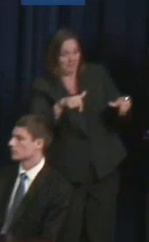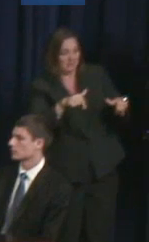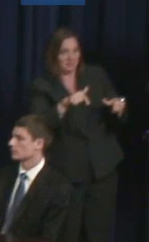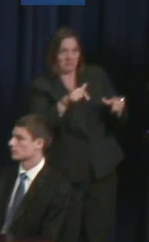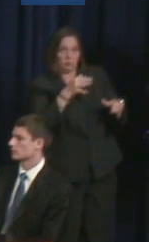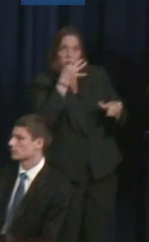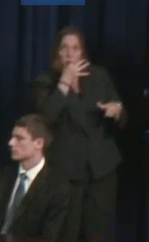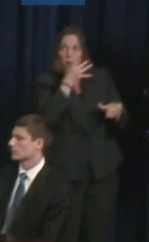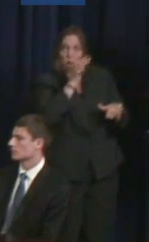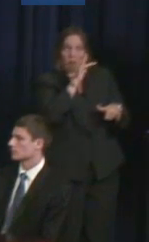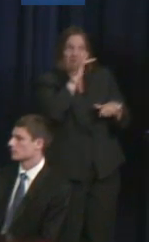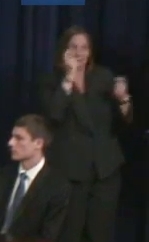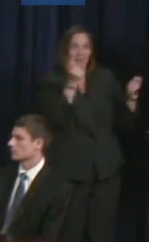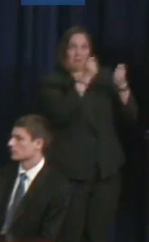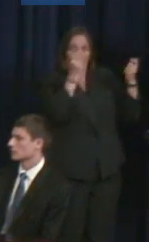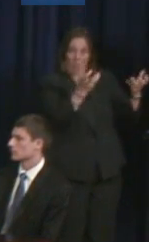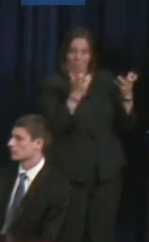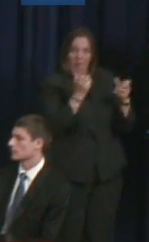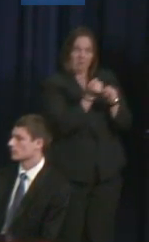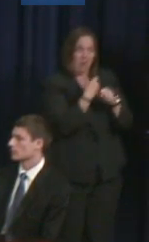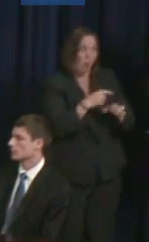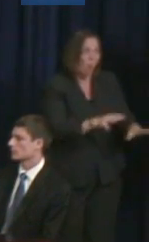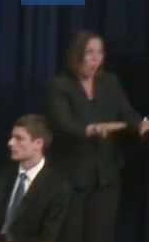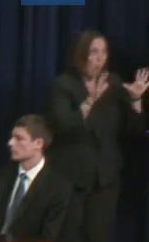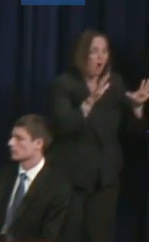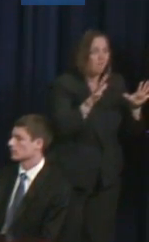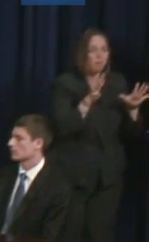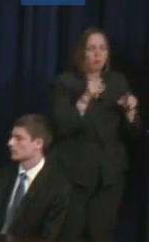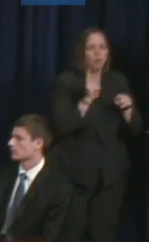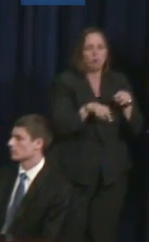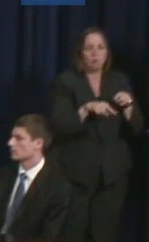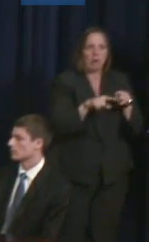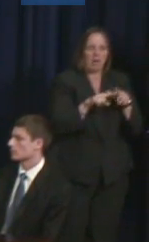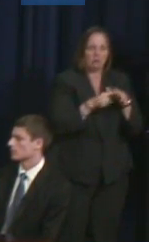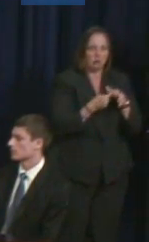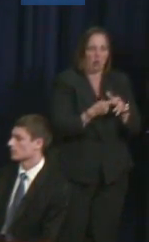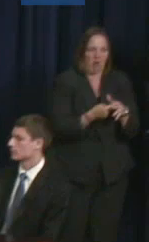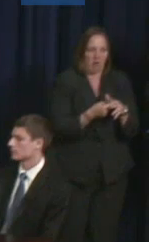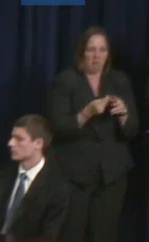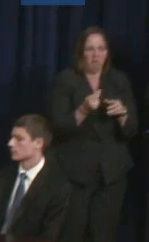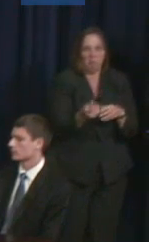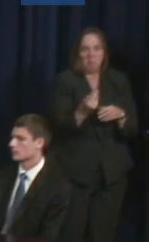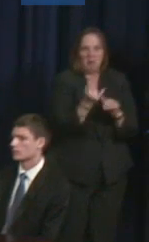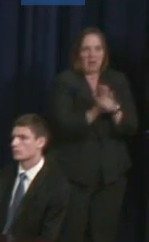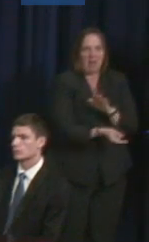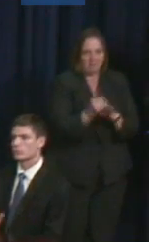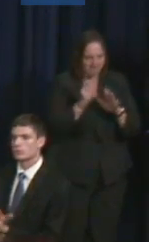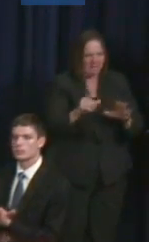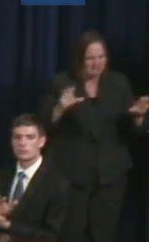anniversary, we have to start working early." And he's been an incredible leader on that, so thank you Mark.